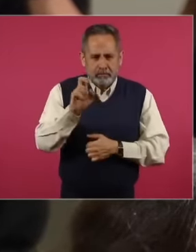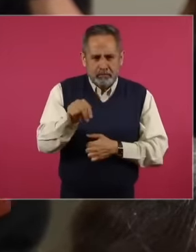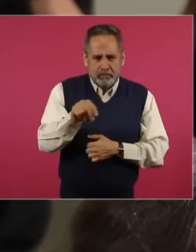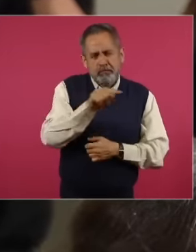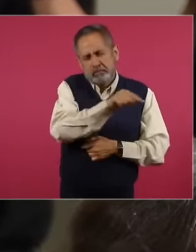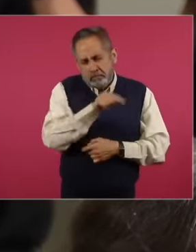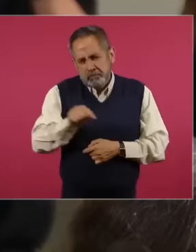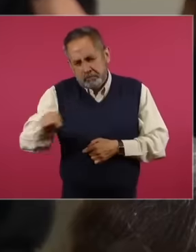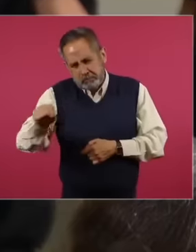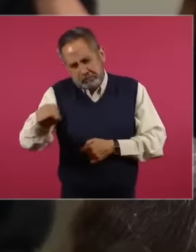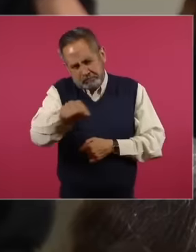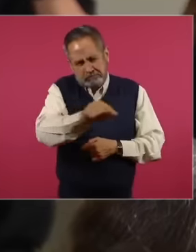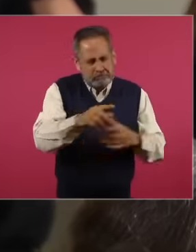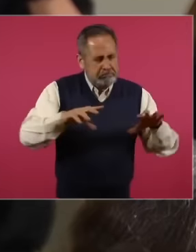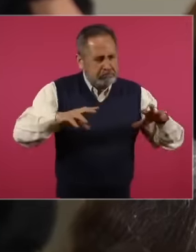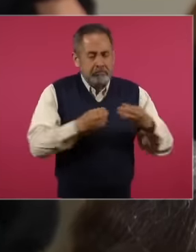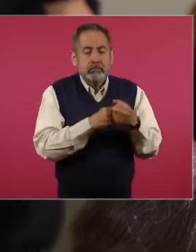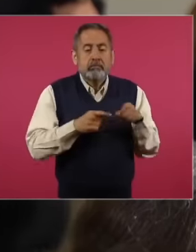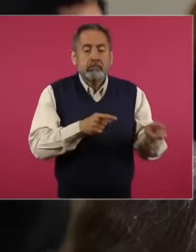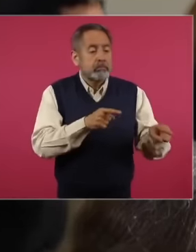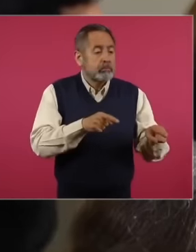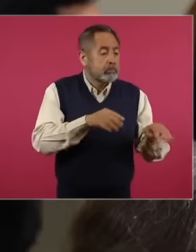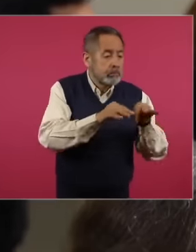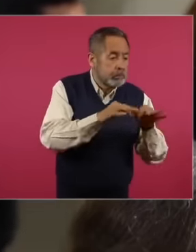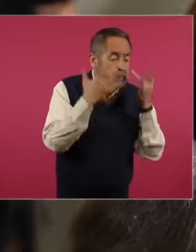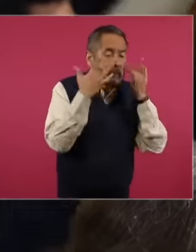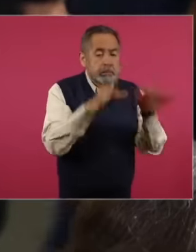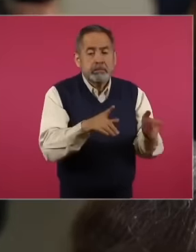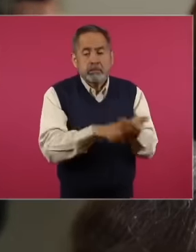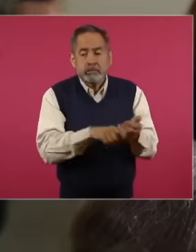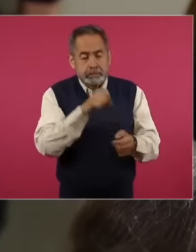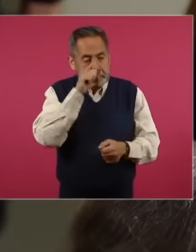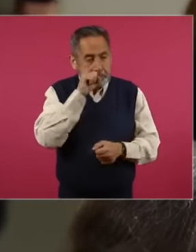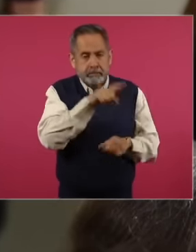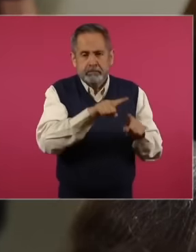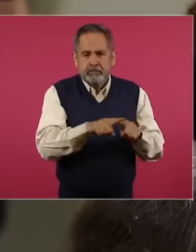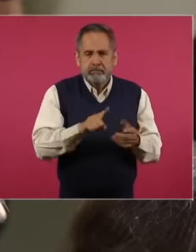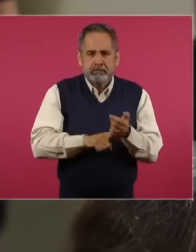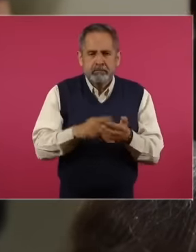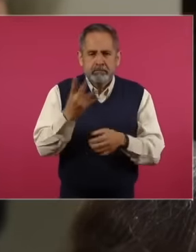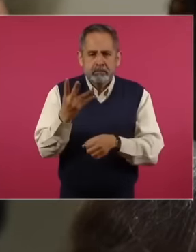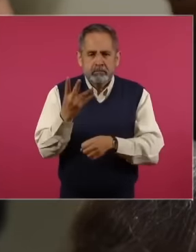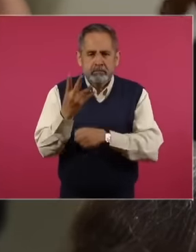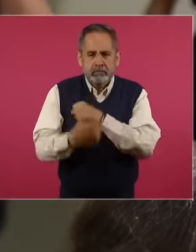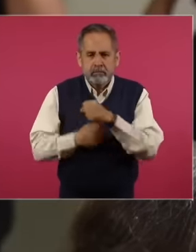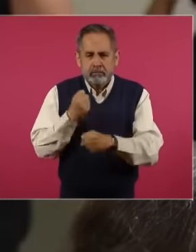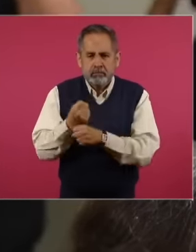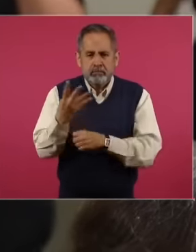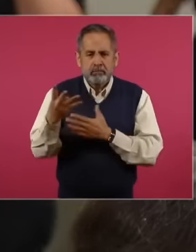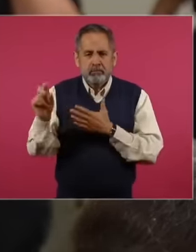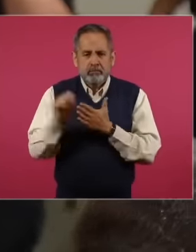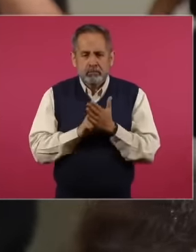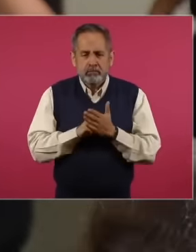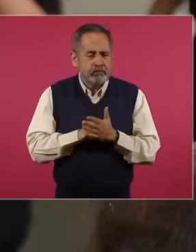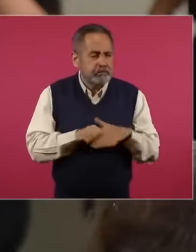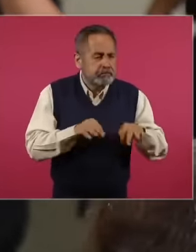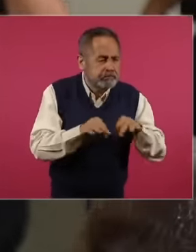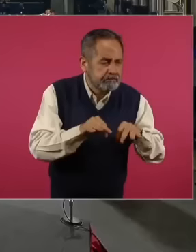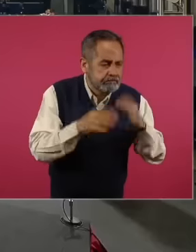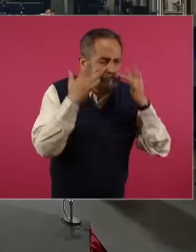in public life. and that he left this position after 4 years and 4 months eh precisely because of an issue of